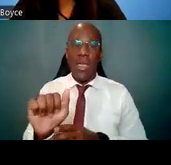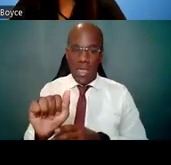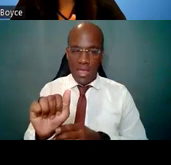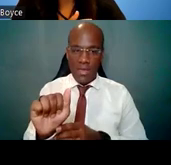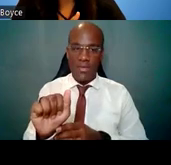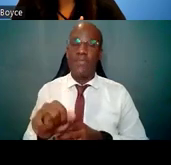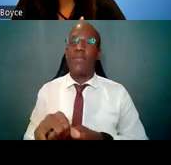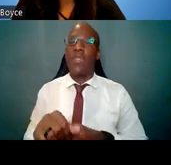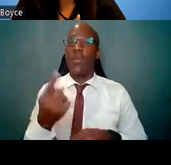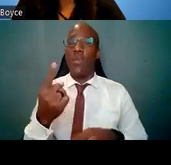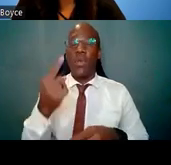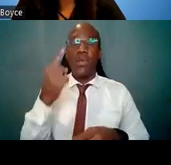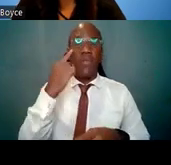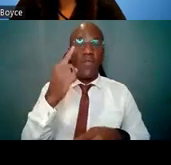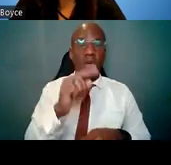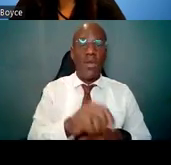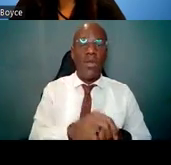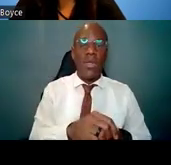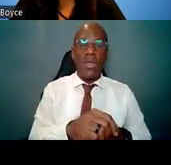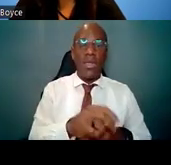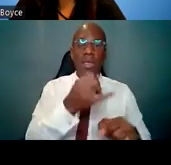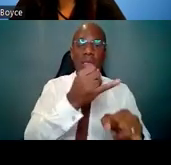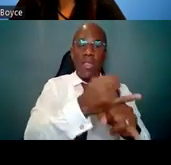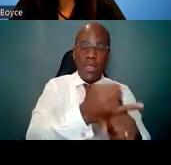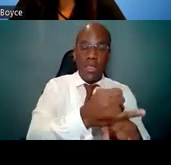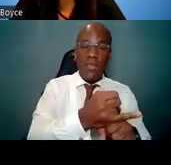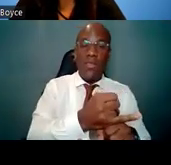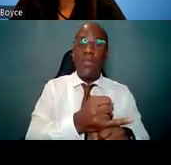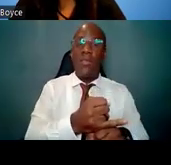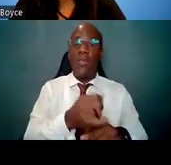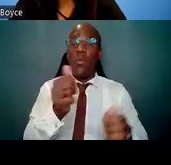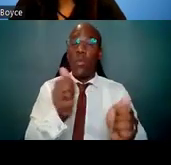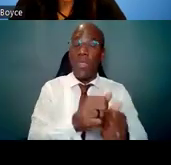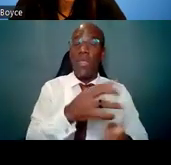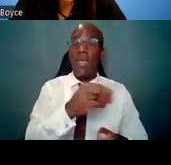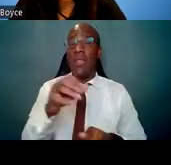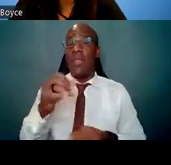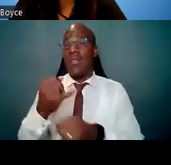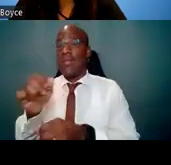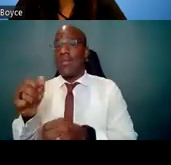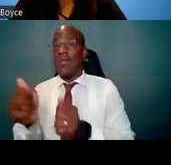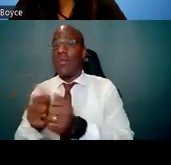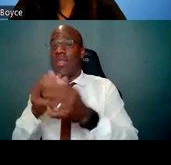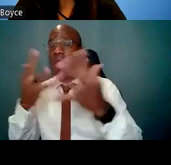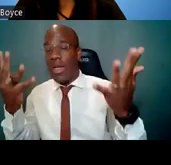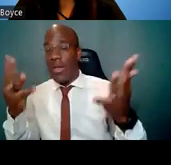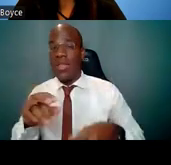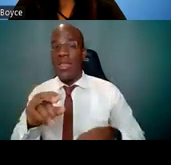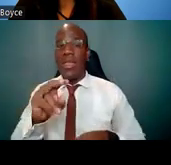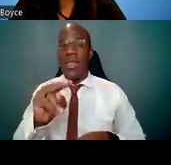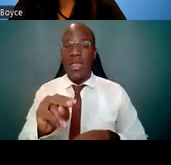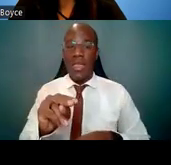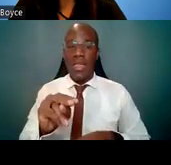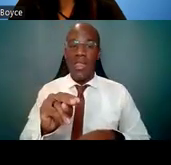and one for institutions without MSTP programs. Like I said, not all institutes participate in these,